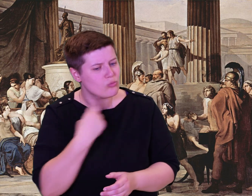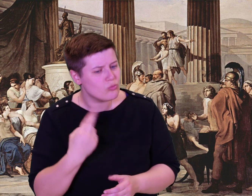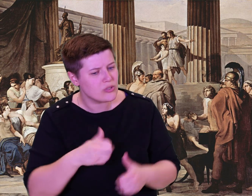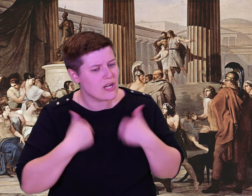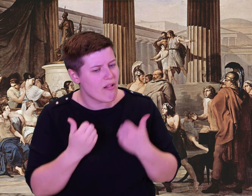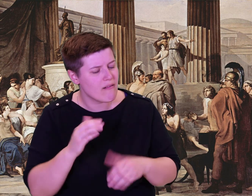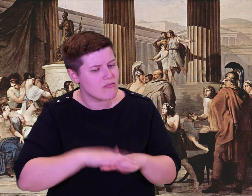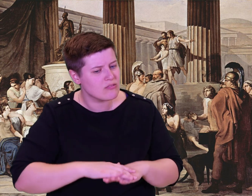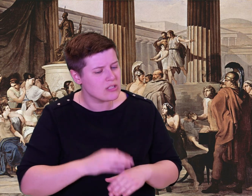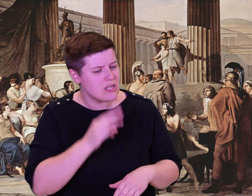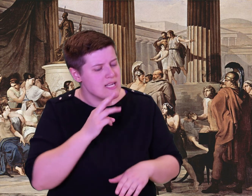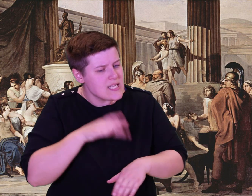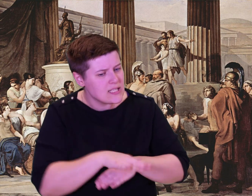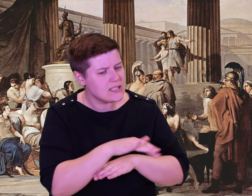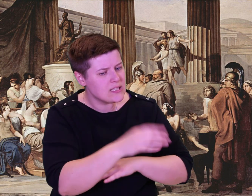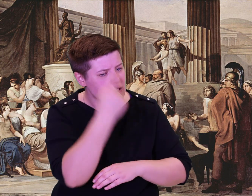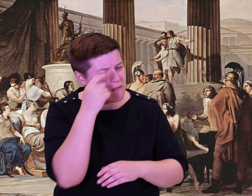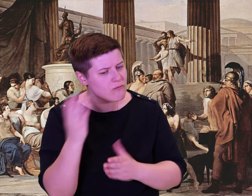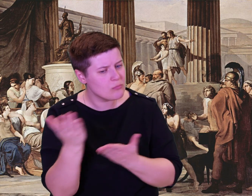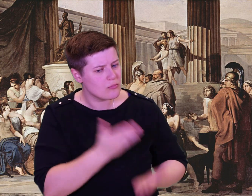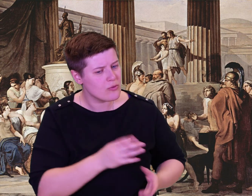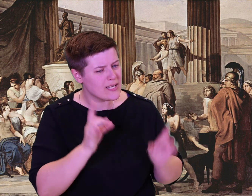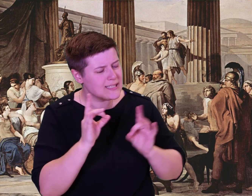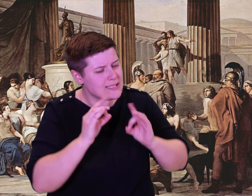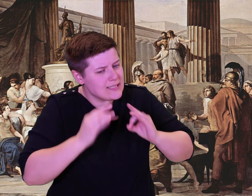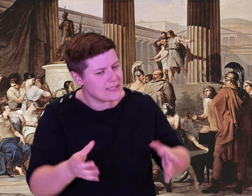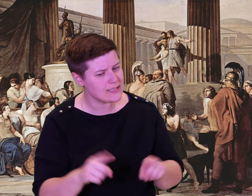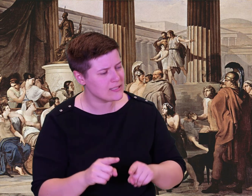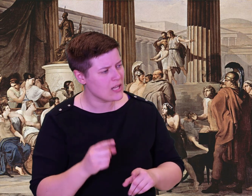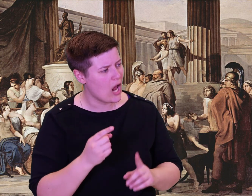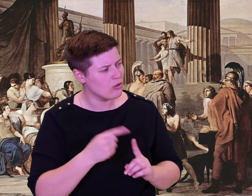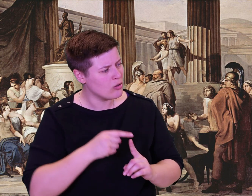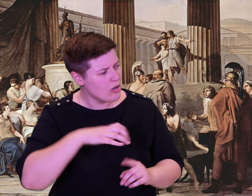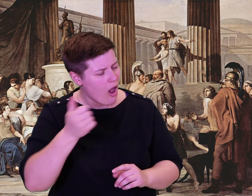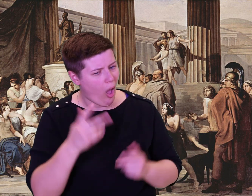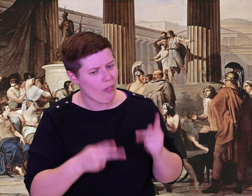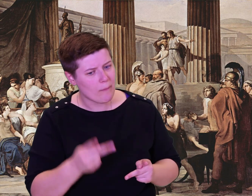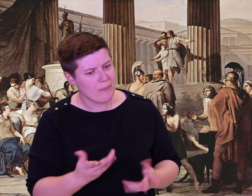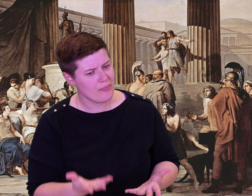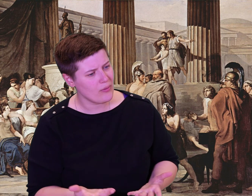sea, off course from our planned route back home.